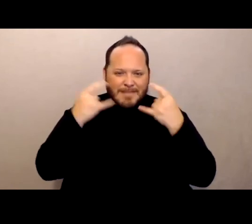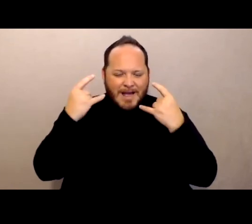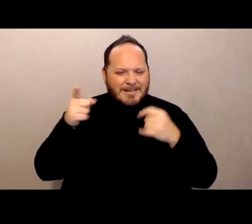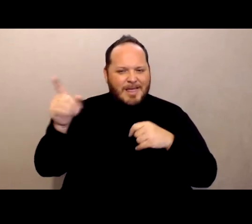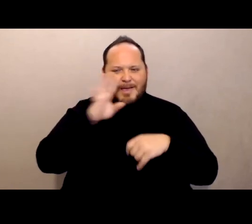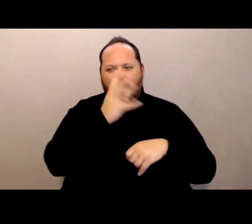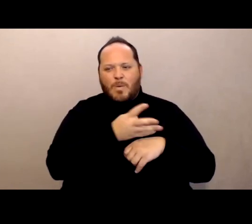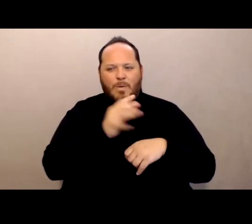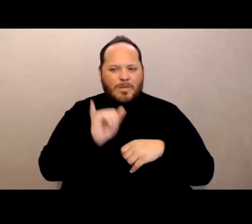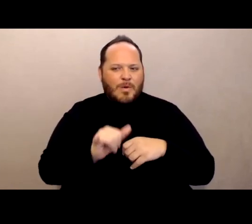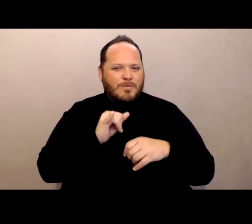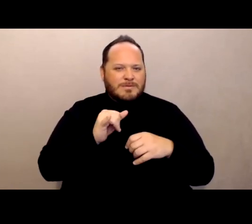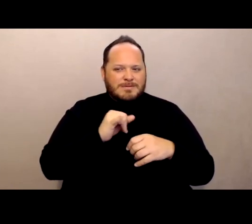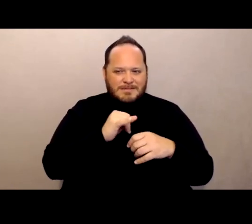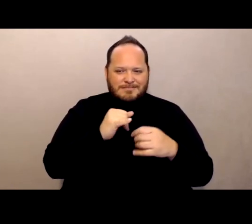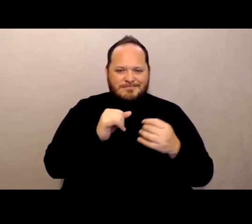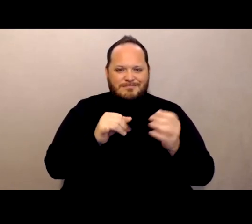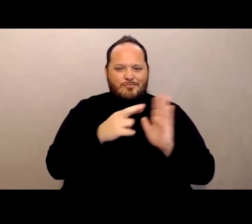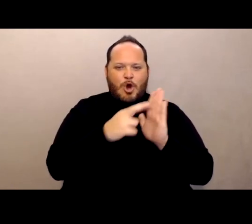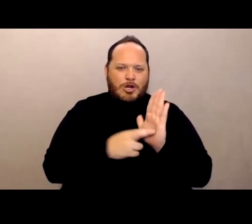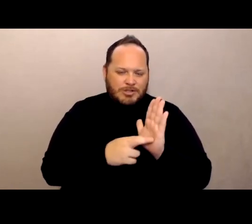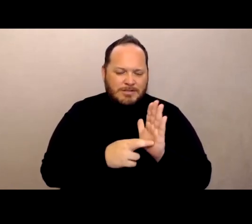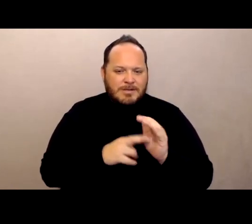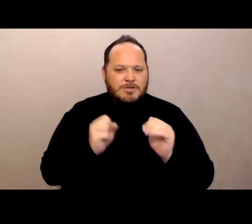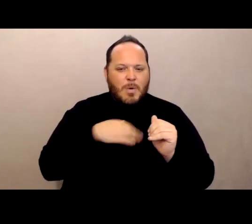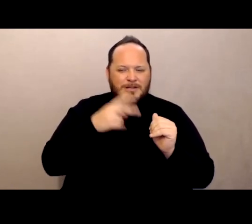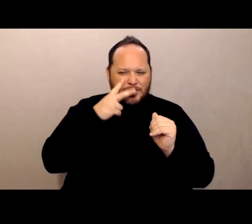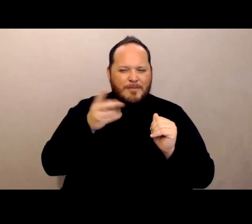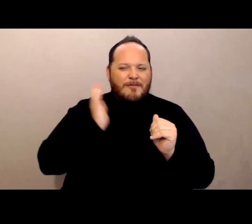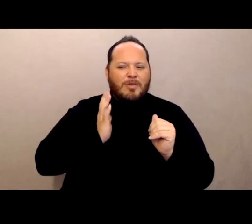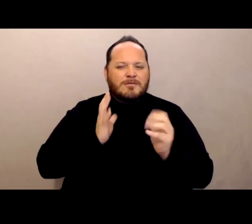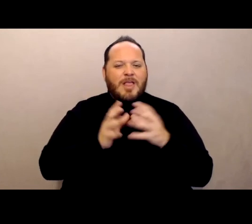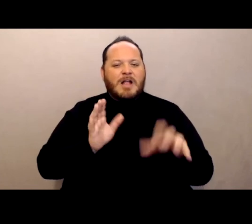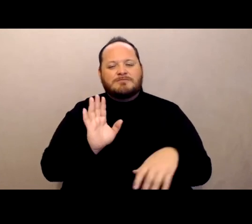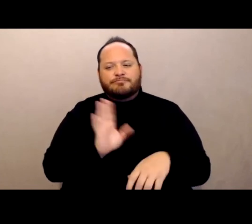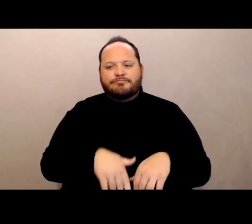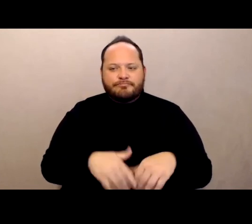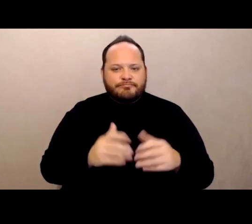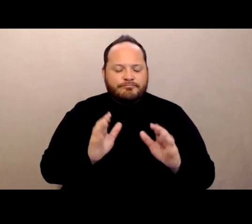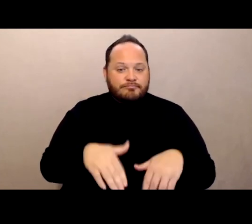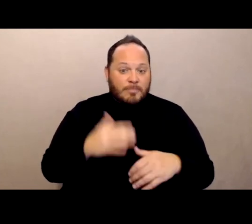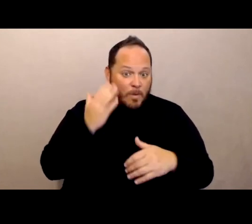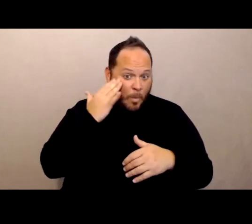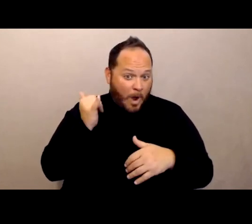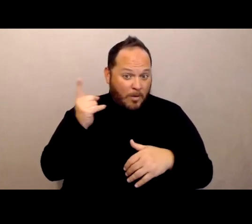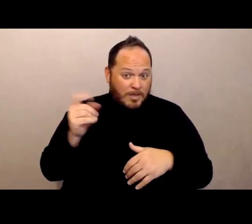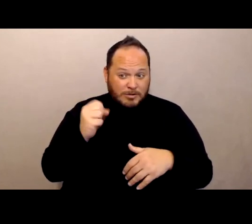So there was a lot of shortcutting infection control procedures, and why were they shortcutting? It's not because they wanted to so much